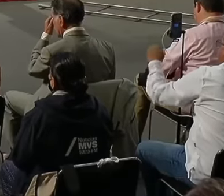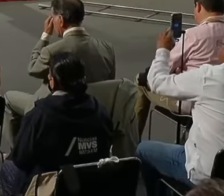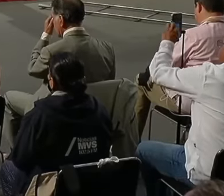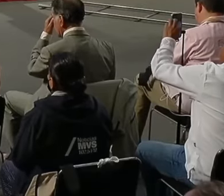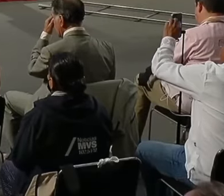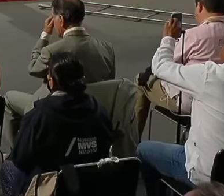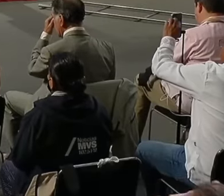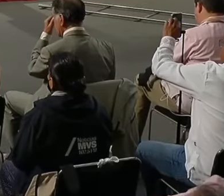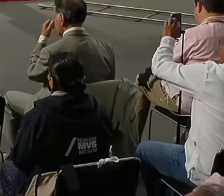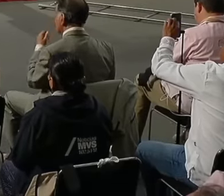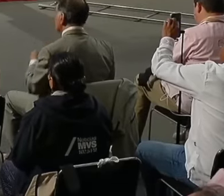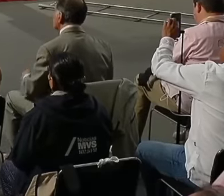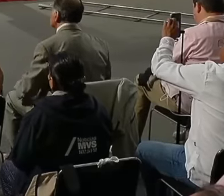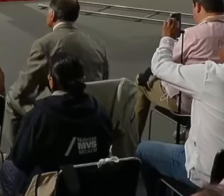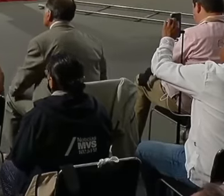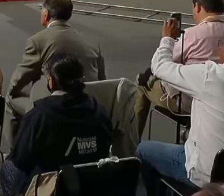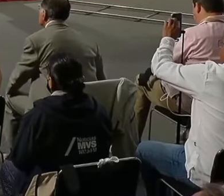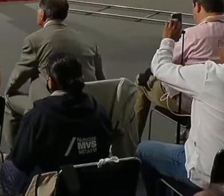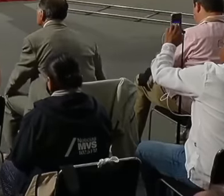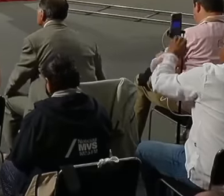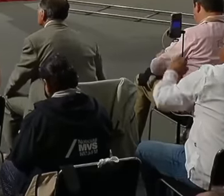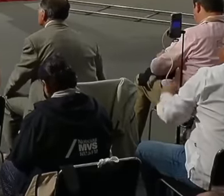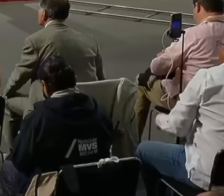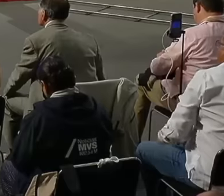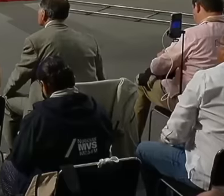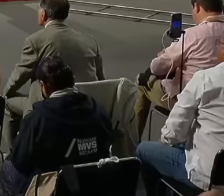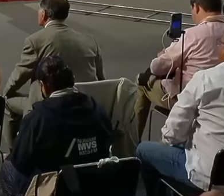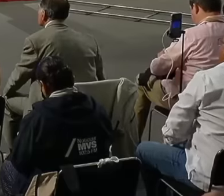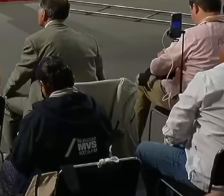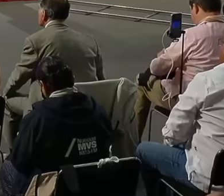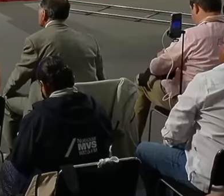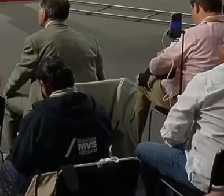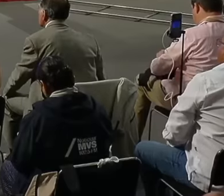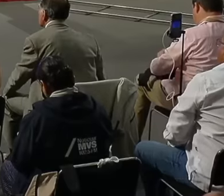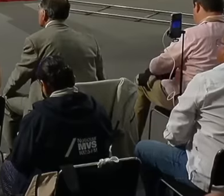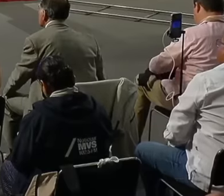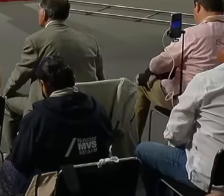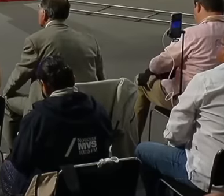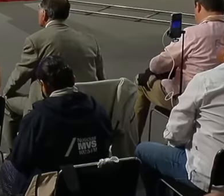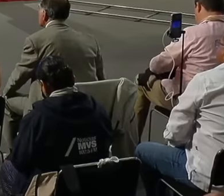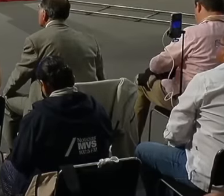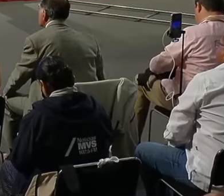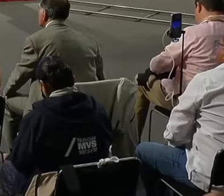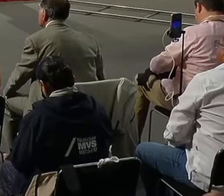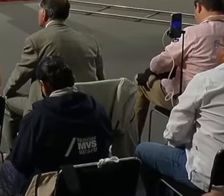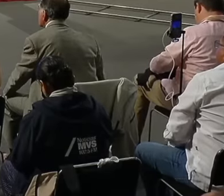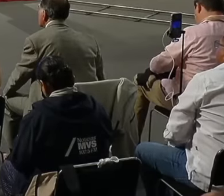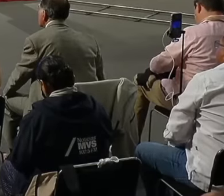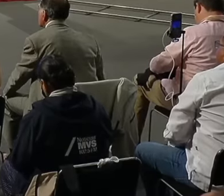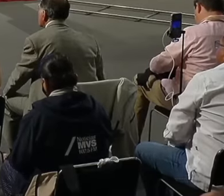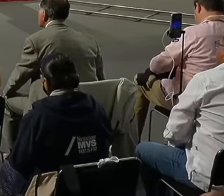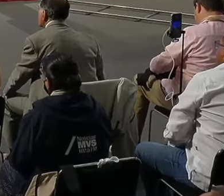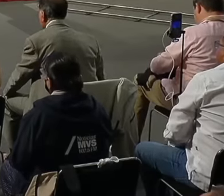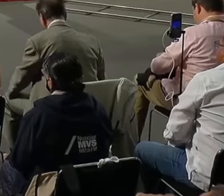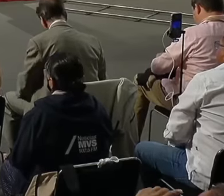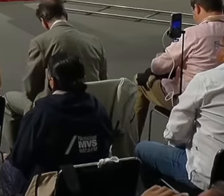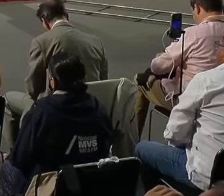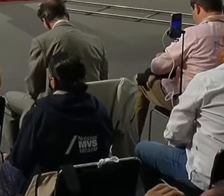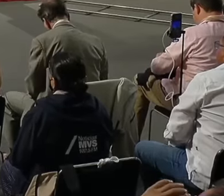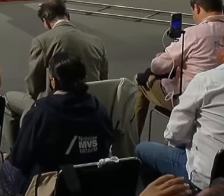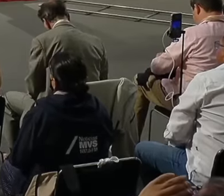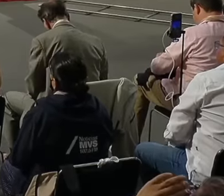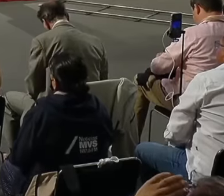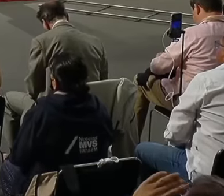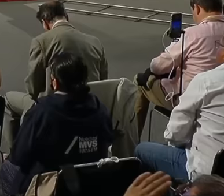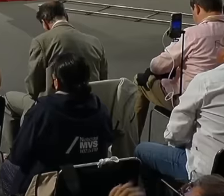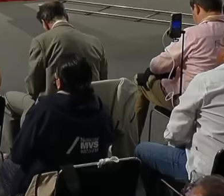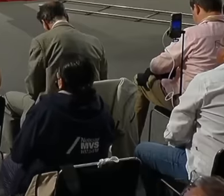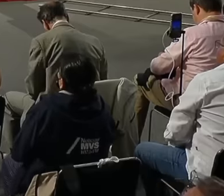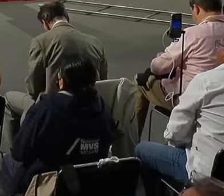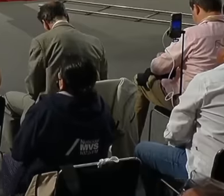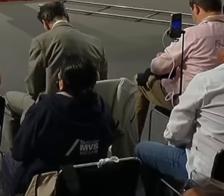forward next Baja California Sur morena PT green gets first place